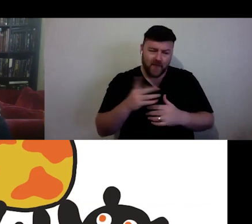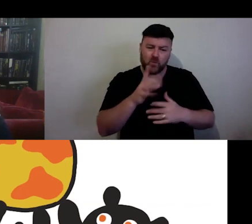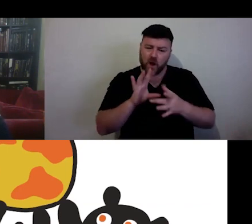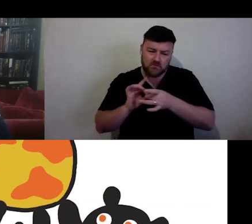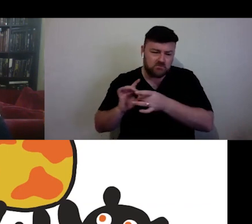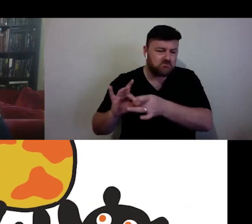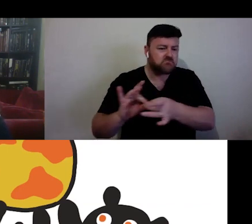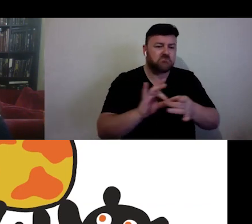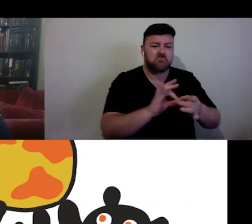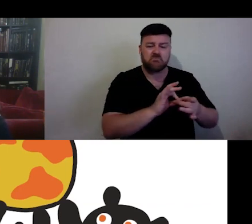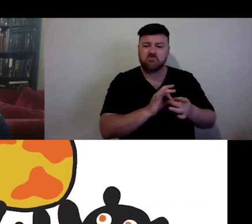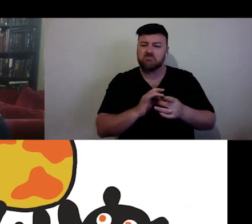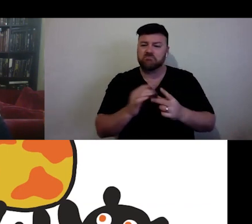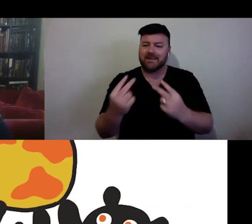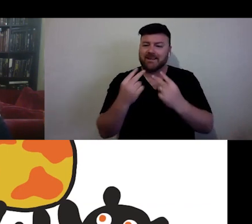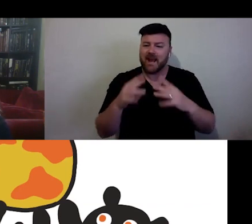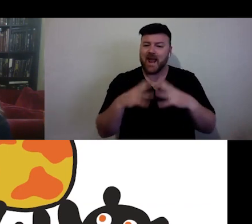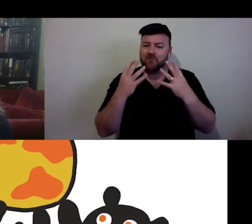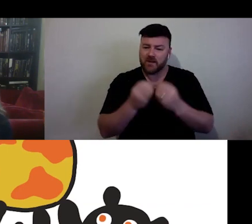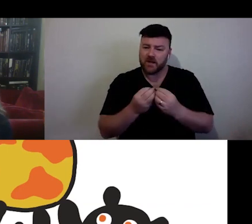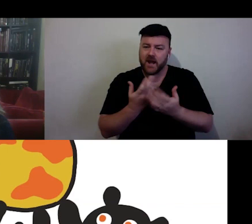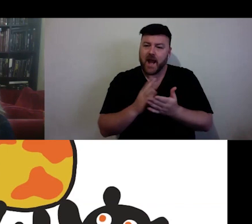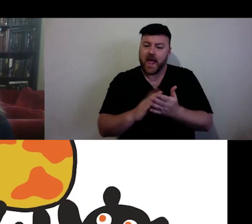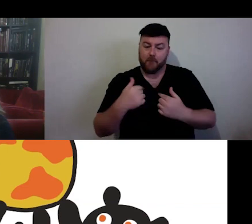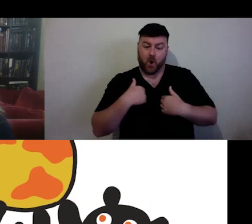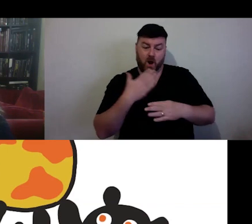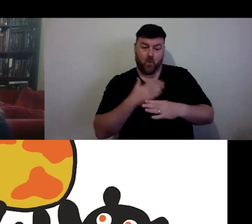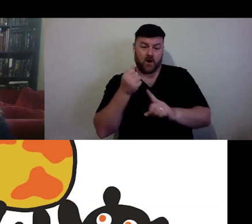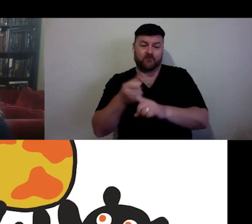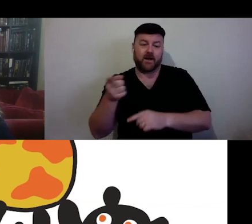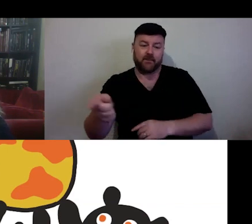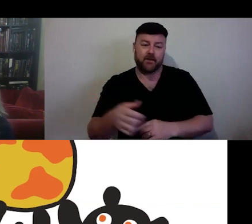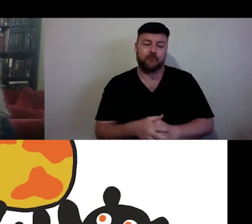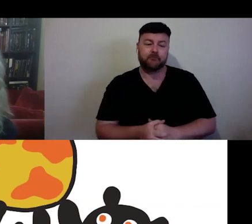you're doing as actually affecting others. And regenerative in that it